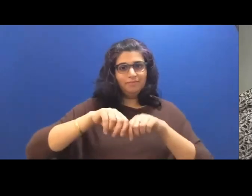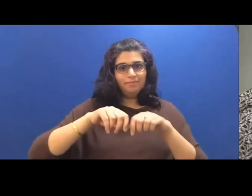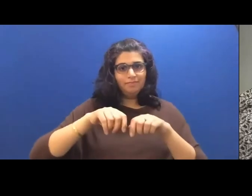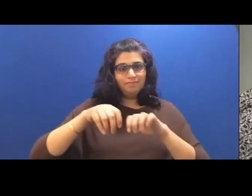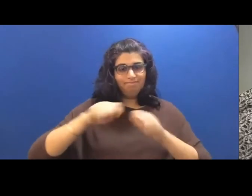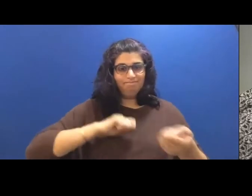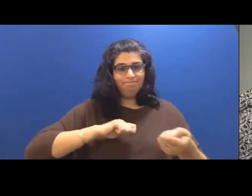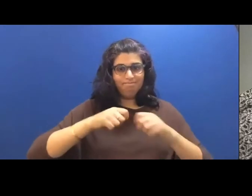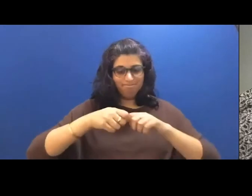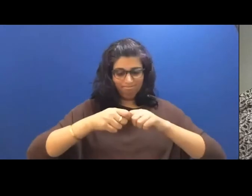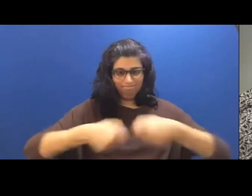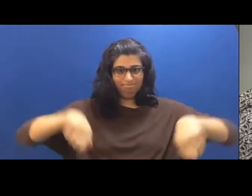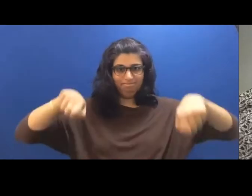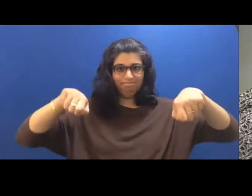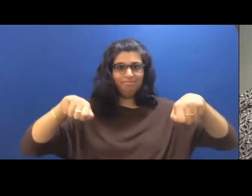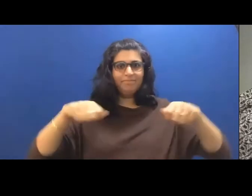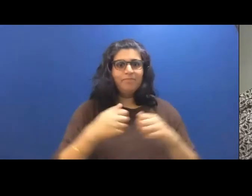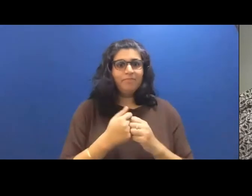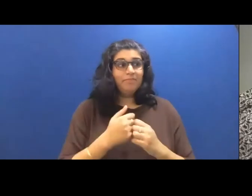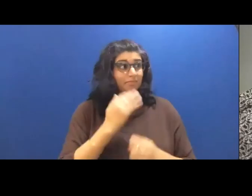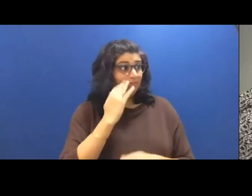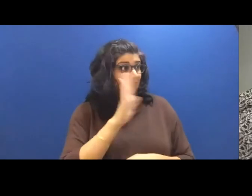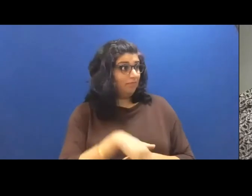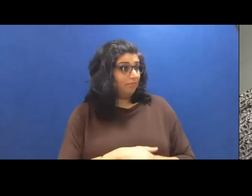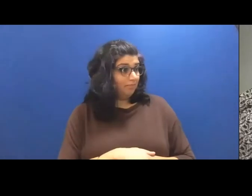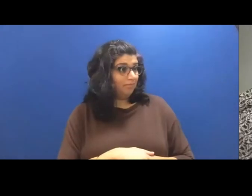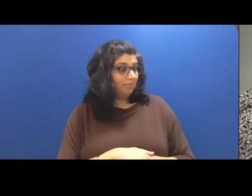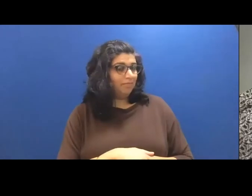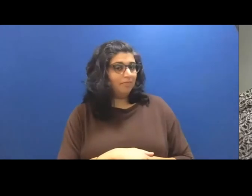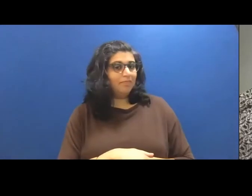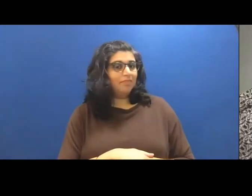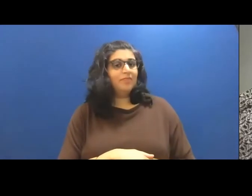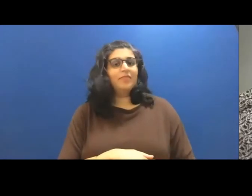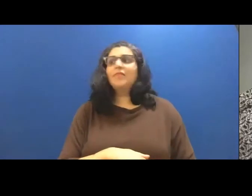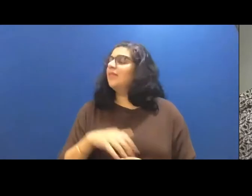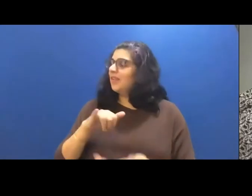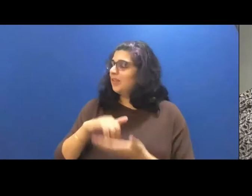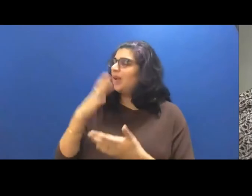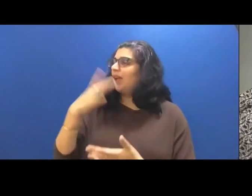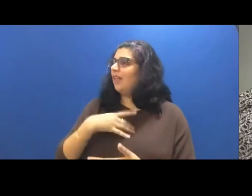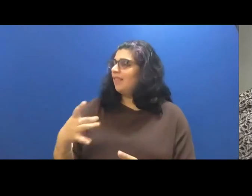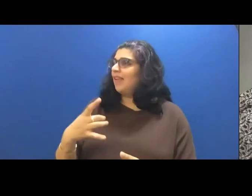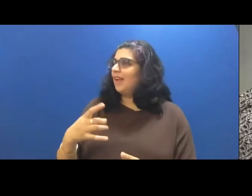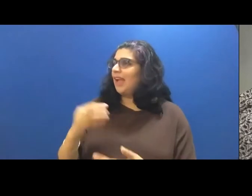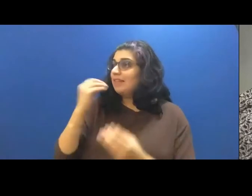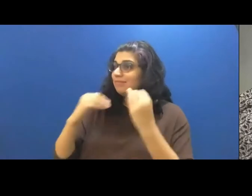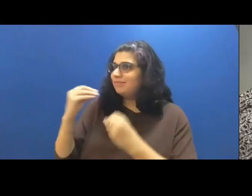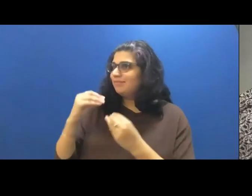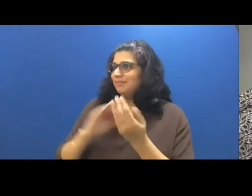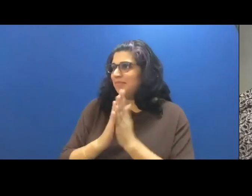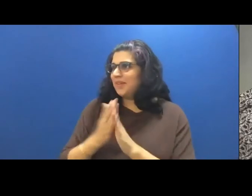You knew that. That's why I like them. He said I eat them and get smarter with each meal.